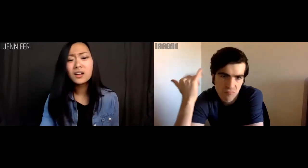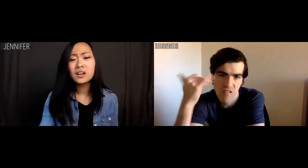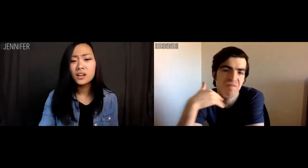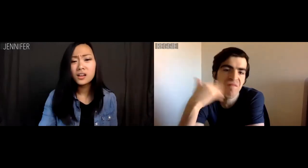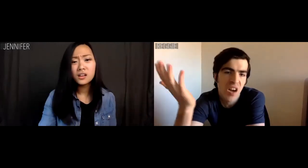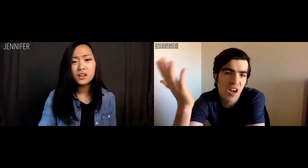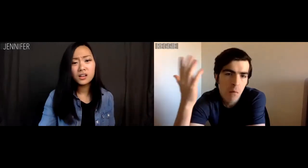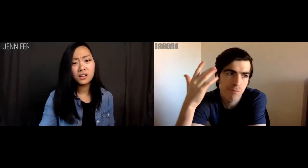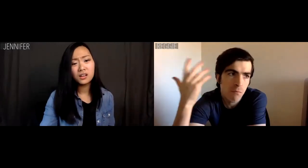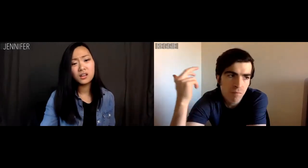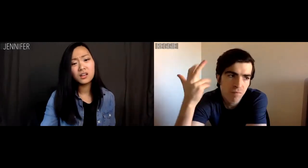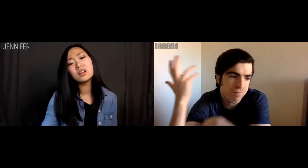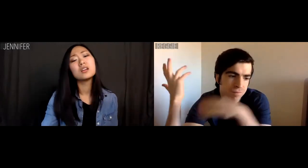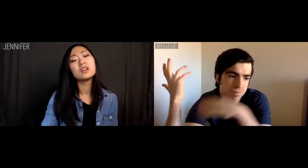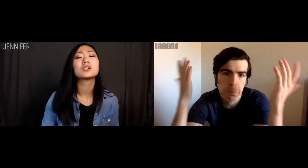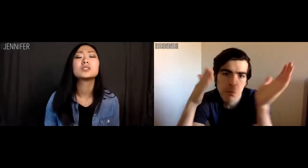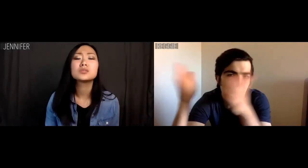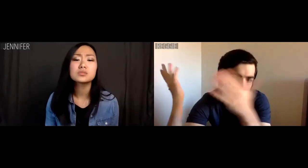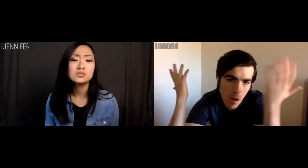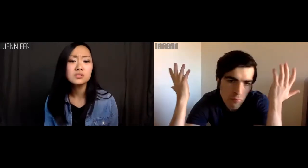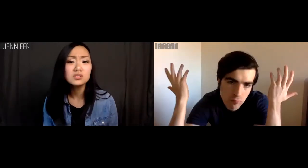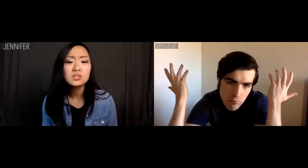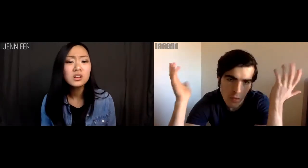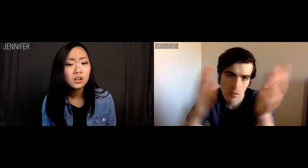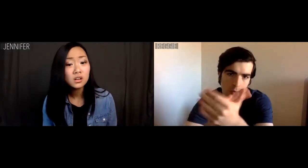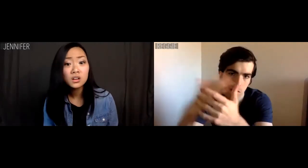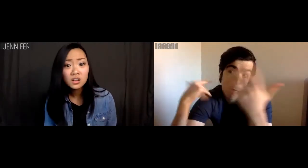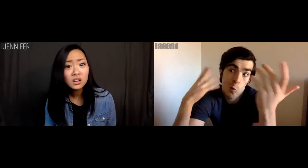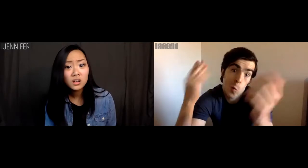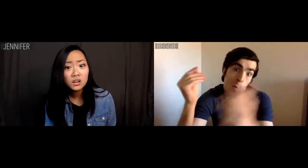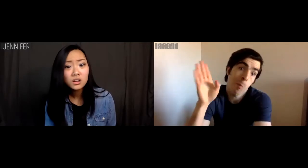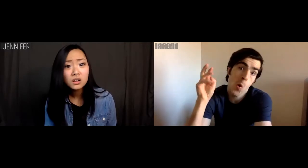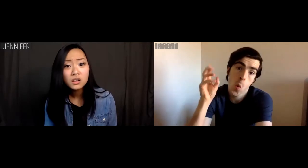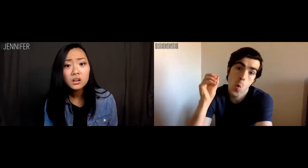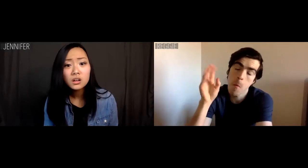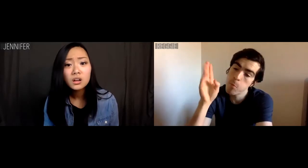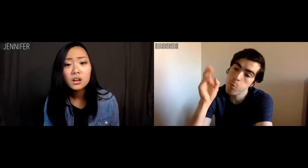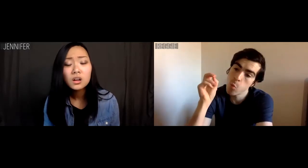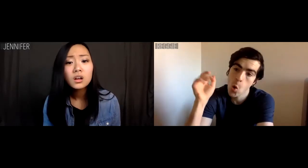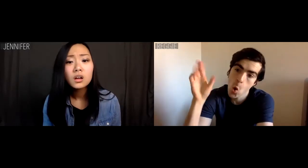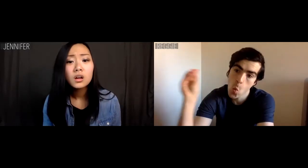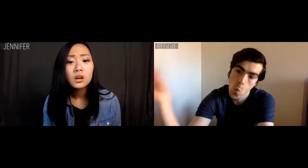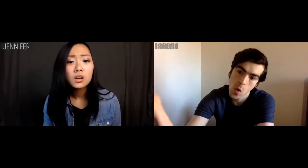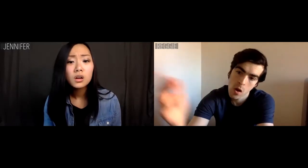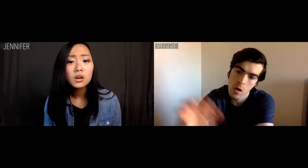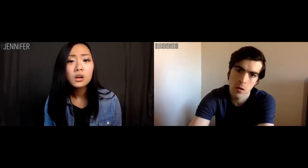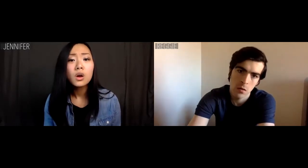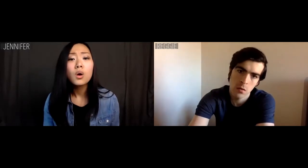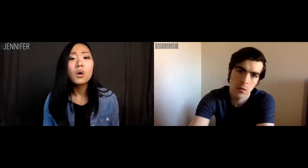Reggie: Fuckin', like plans. Like going to Bonnaroo.